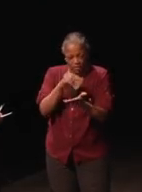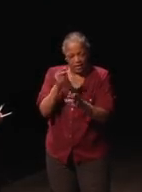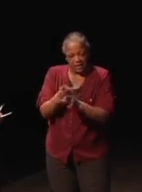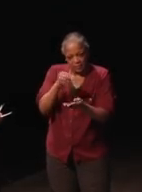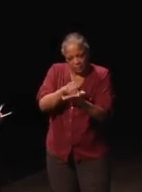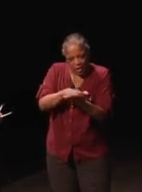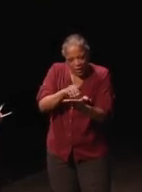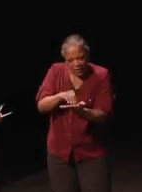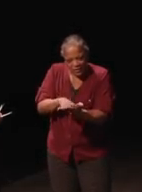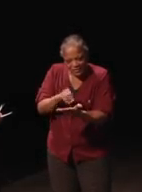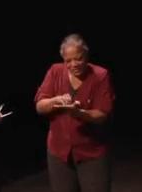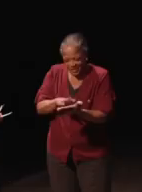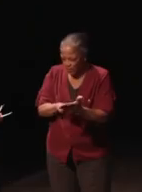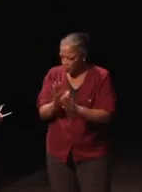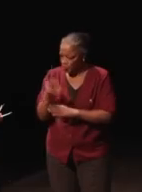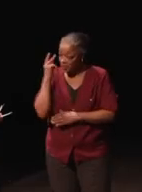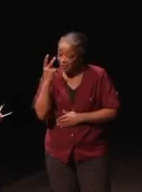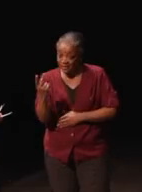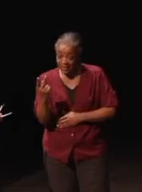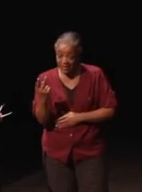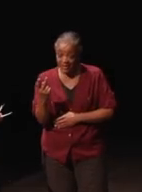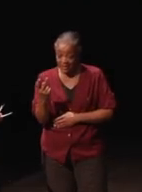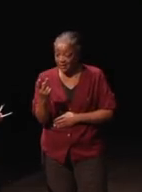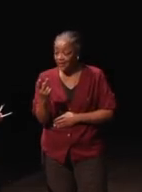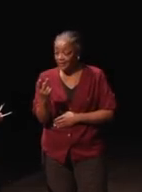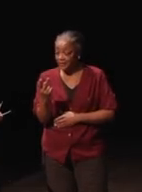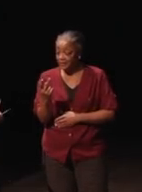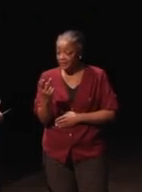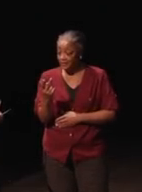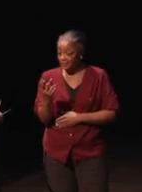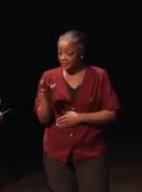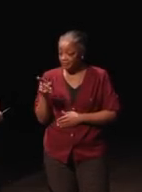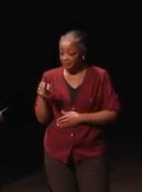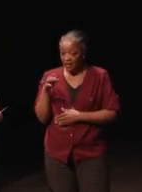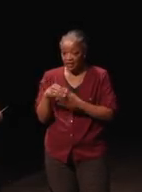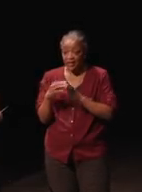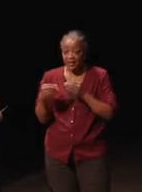And again you're going to see in this slide